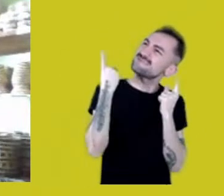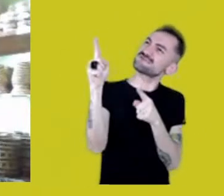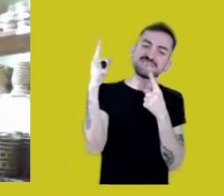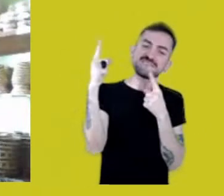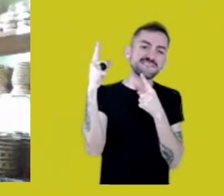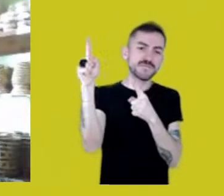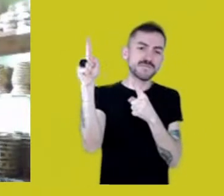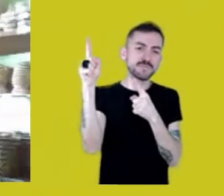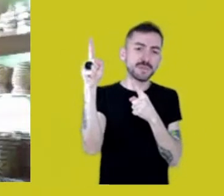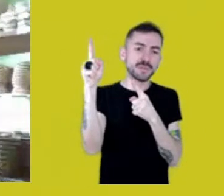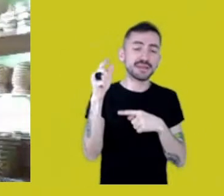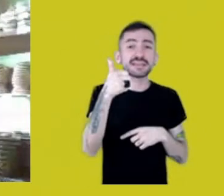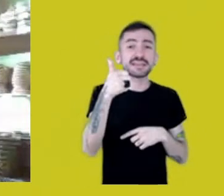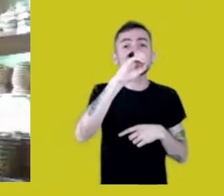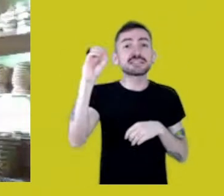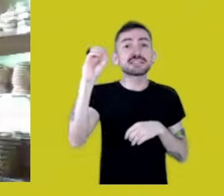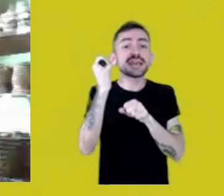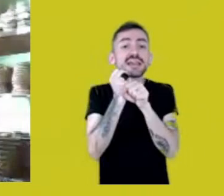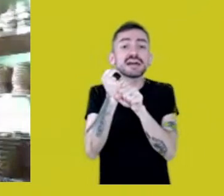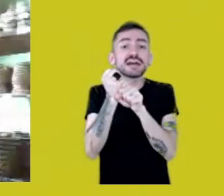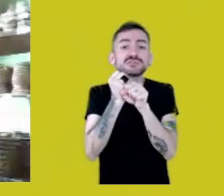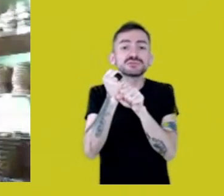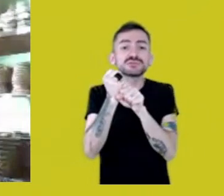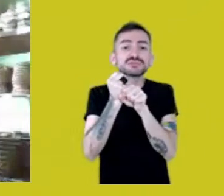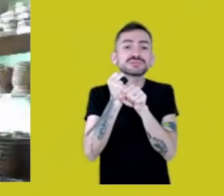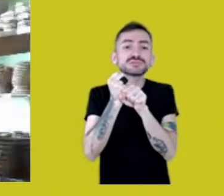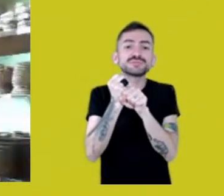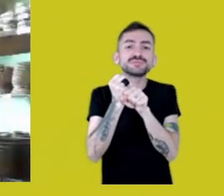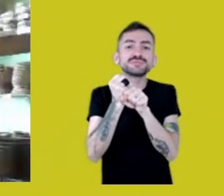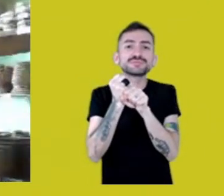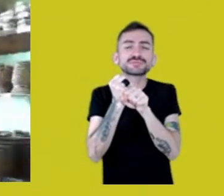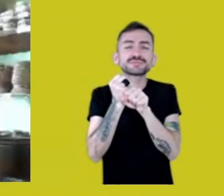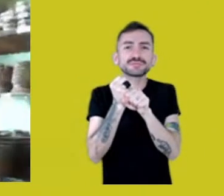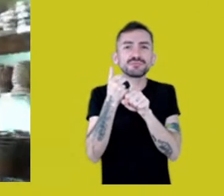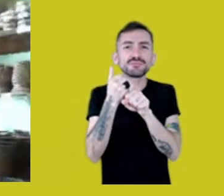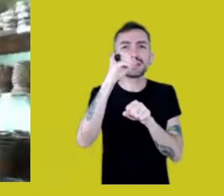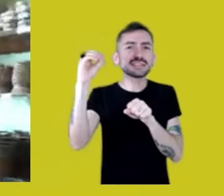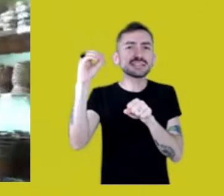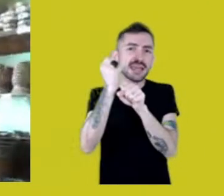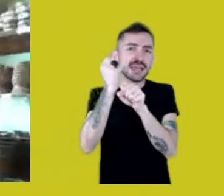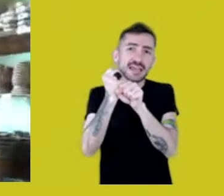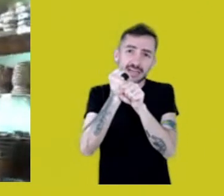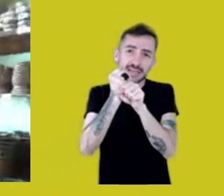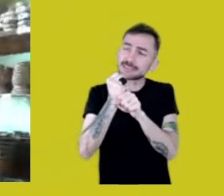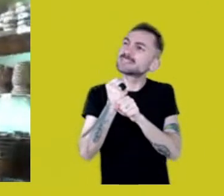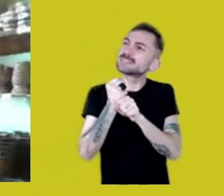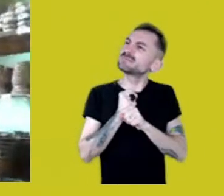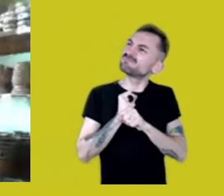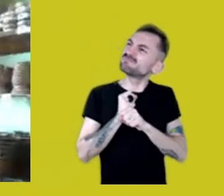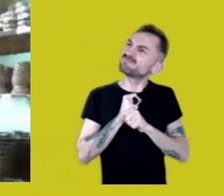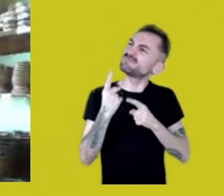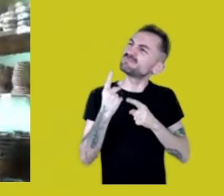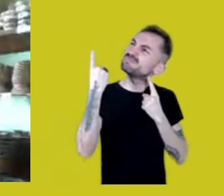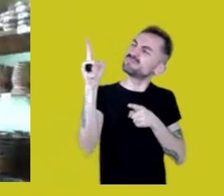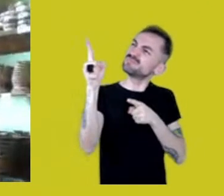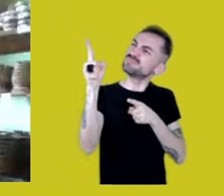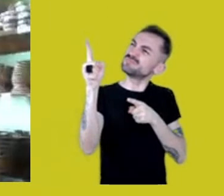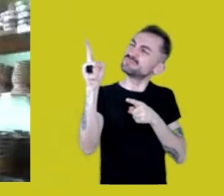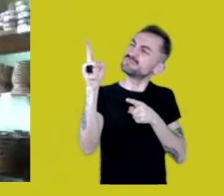for 100 years. In this territory,